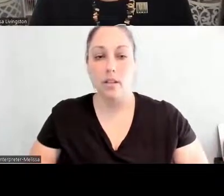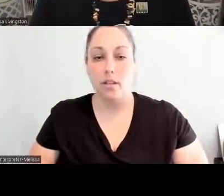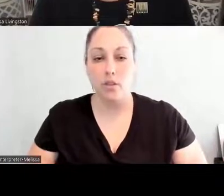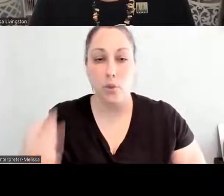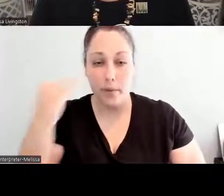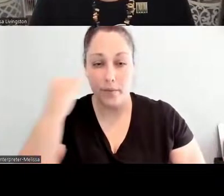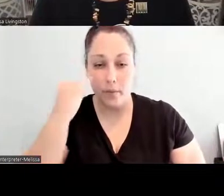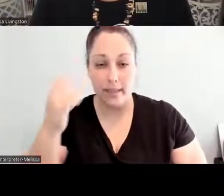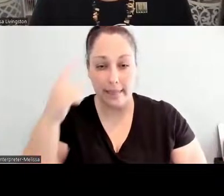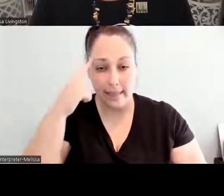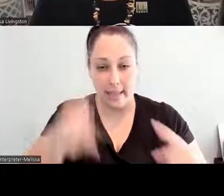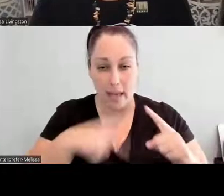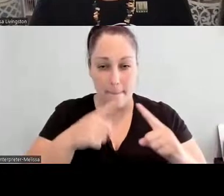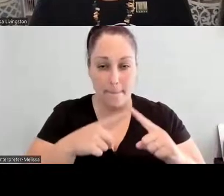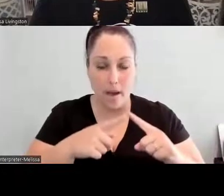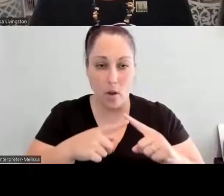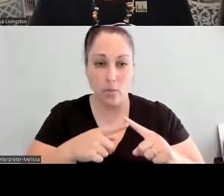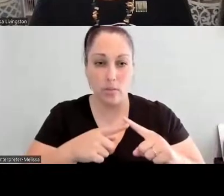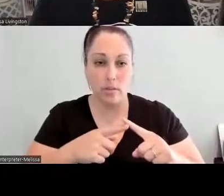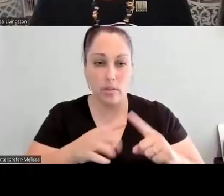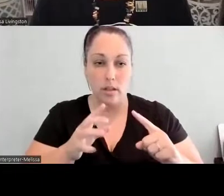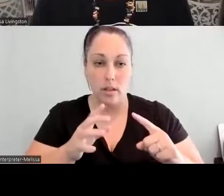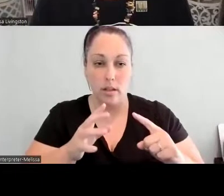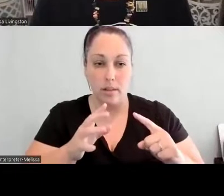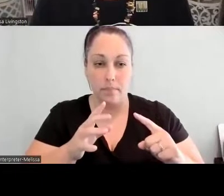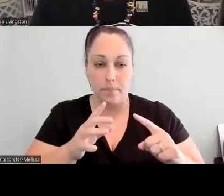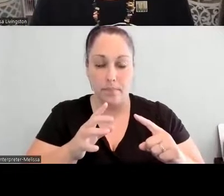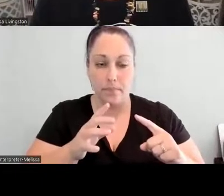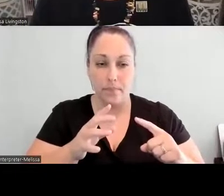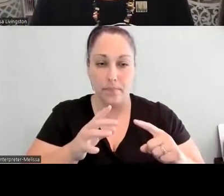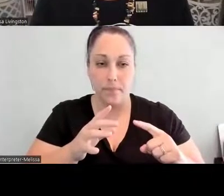of Slow Food International, this is something that we have been